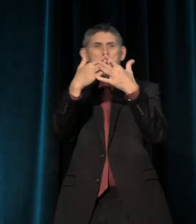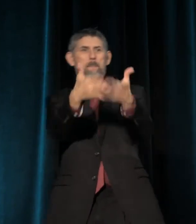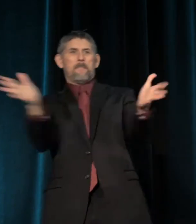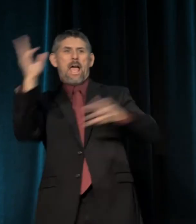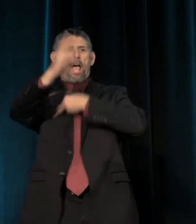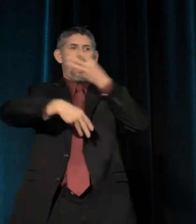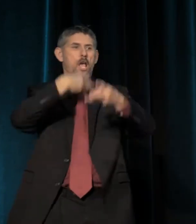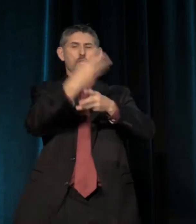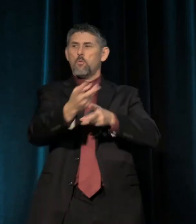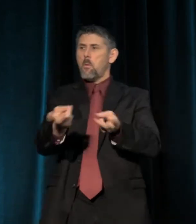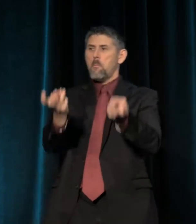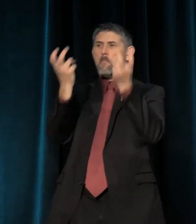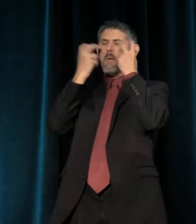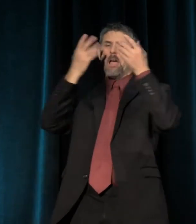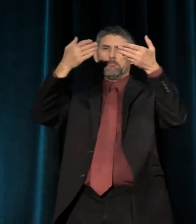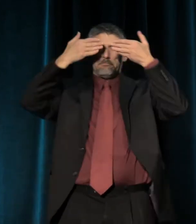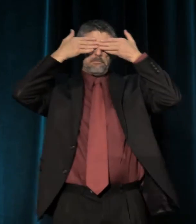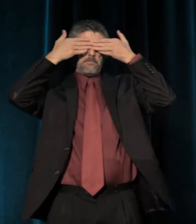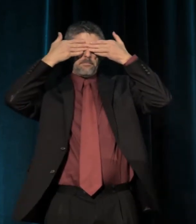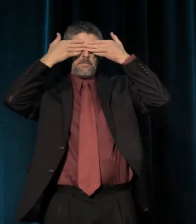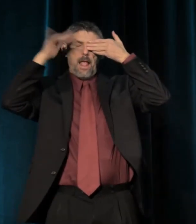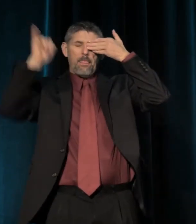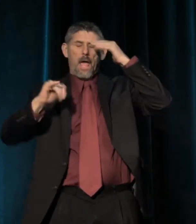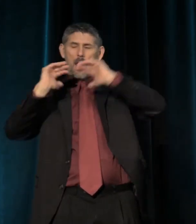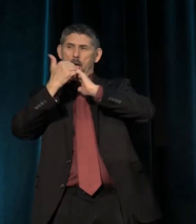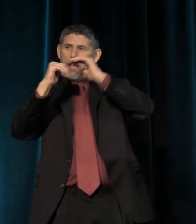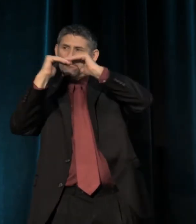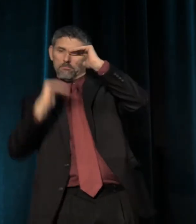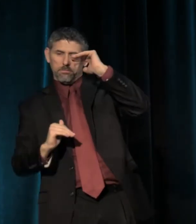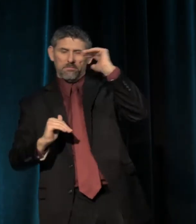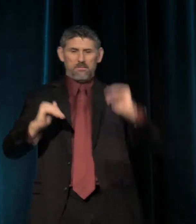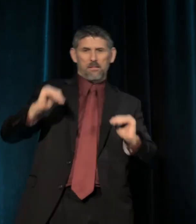And this is how inequity comes to be reproduced in each generation.